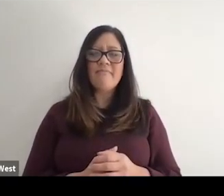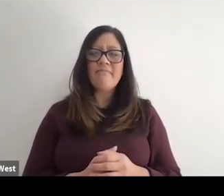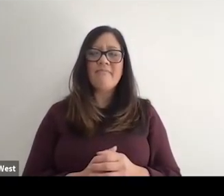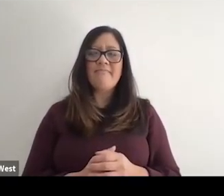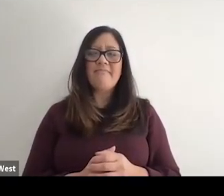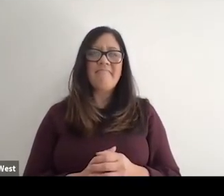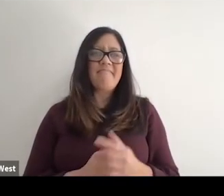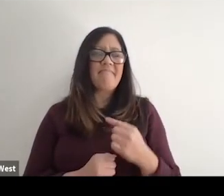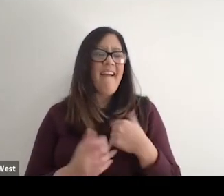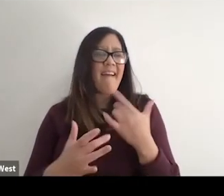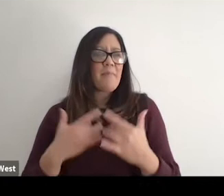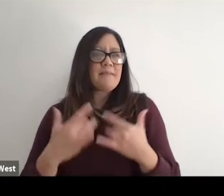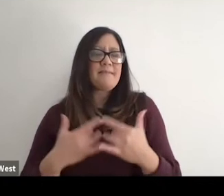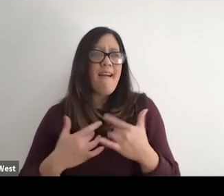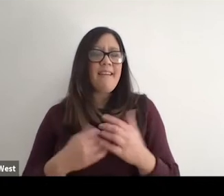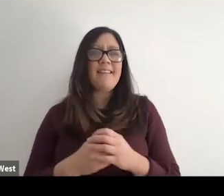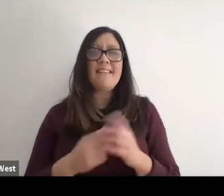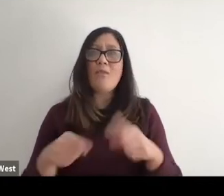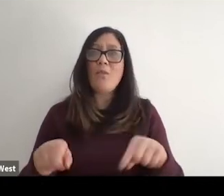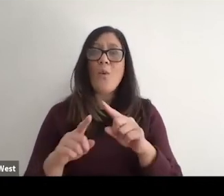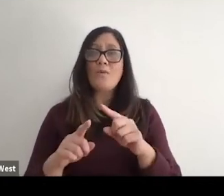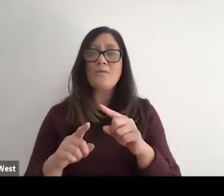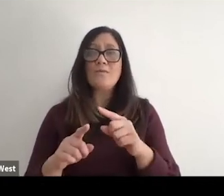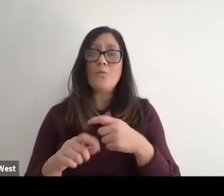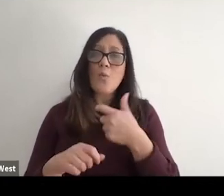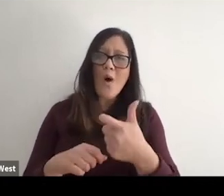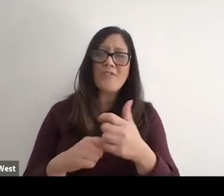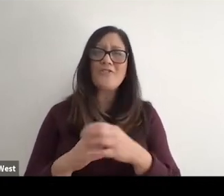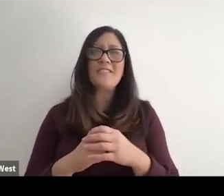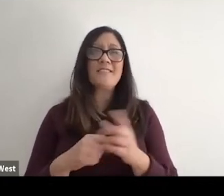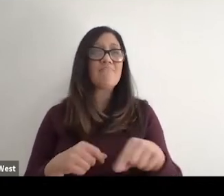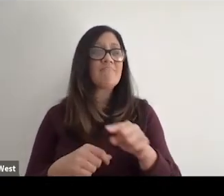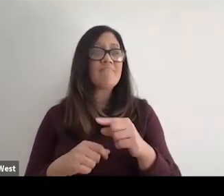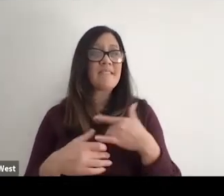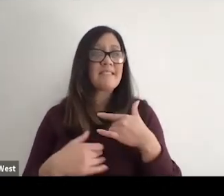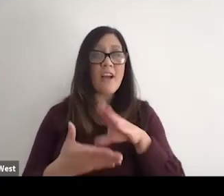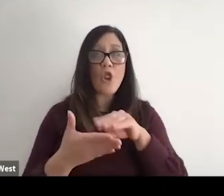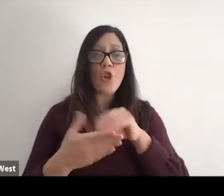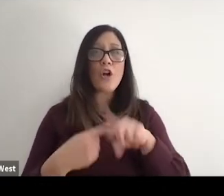I'm excited to to have and you know those that are listening to learn a little bit more about the